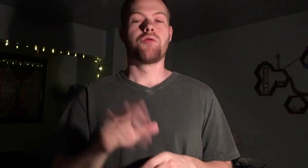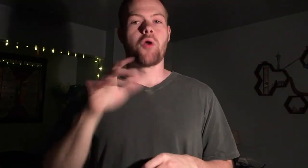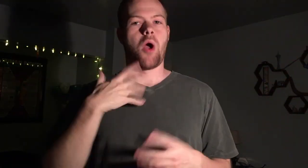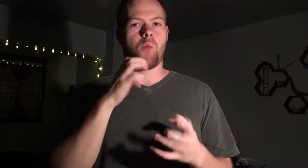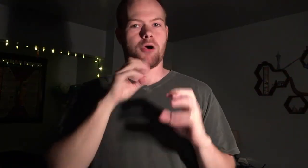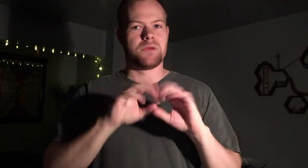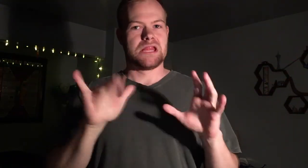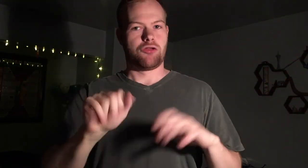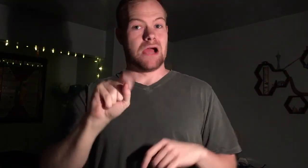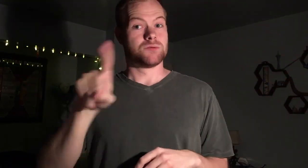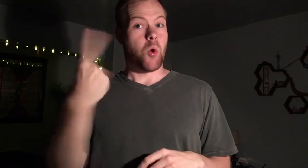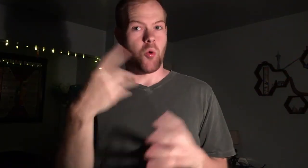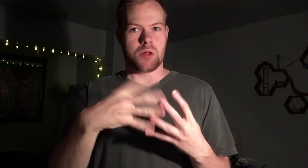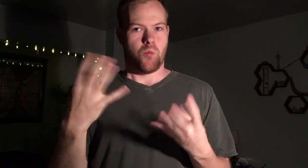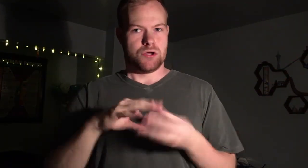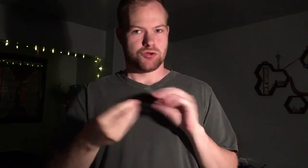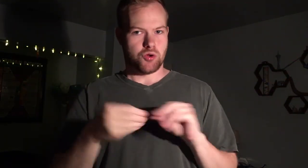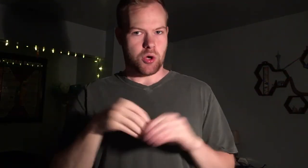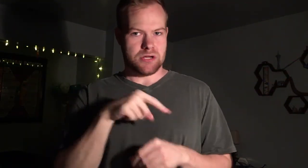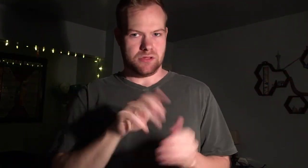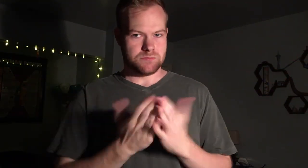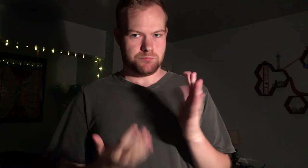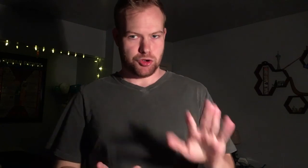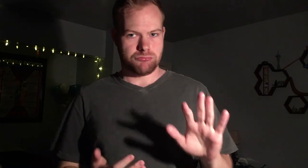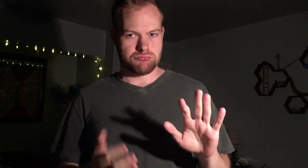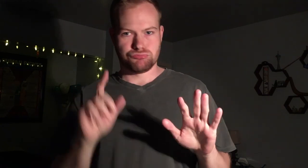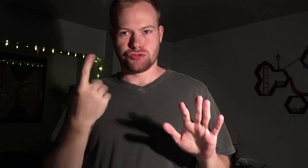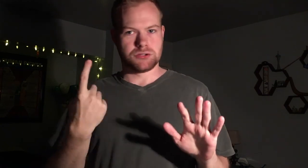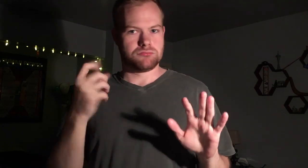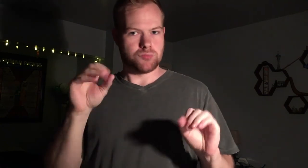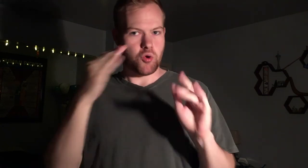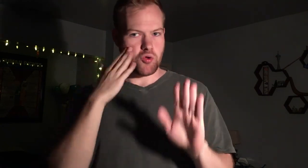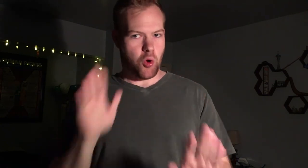Though I want to be clear, that is the only queer story in this book. Just so you know.